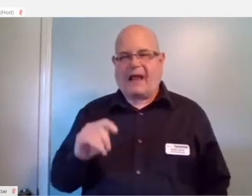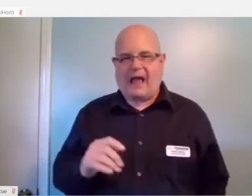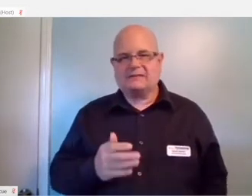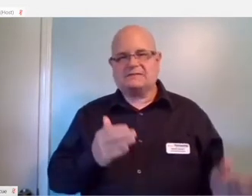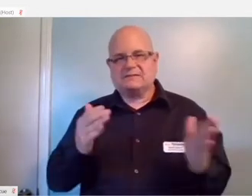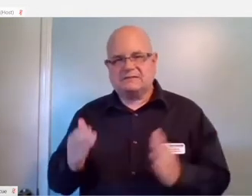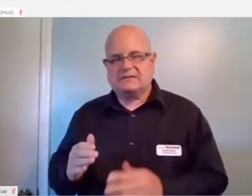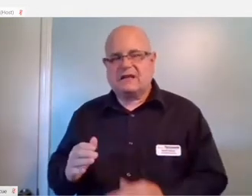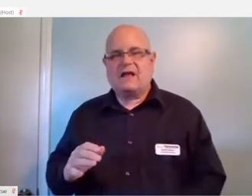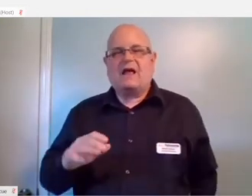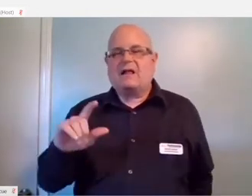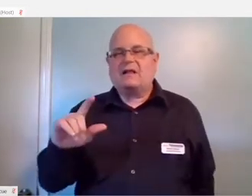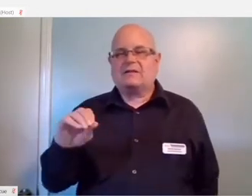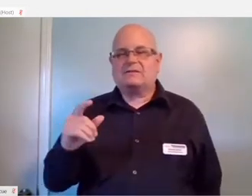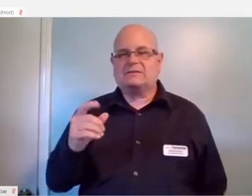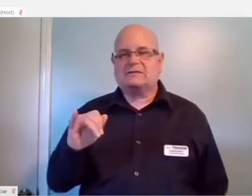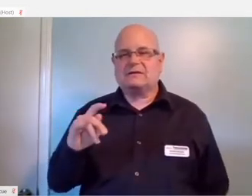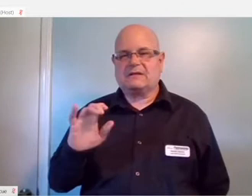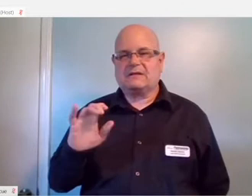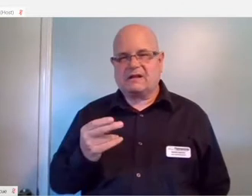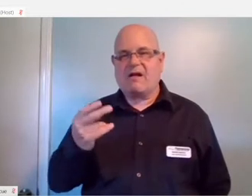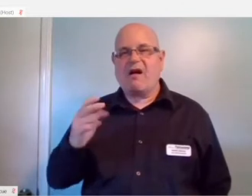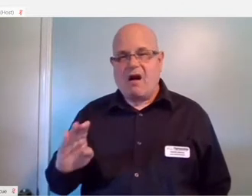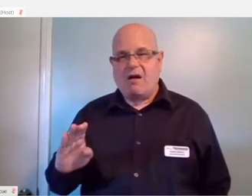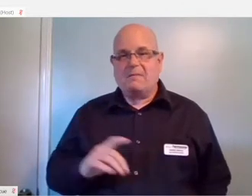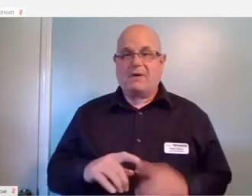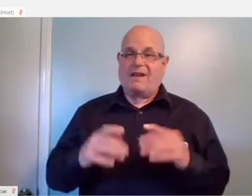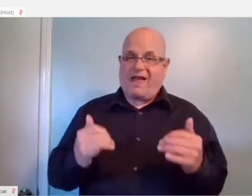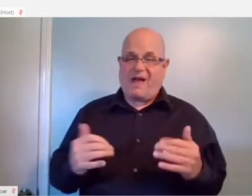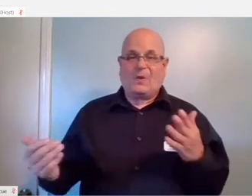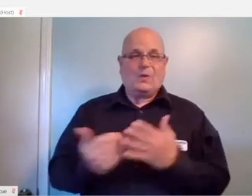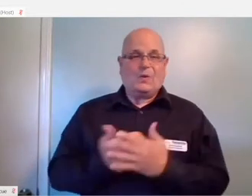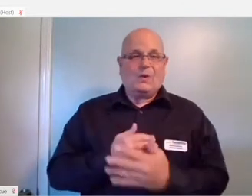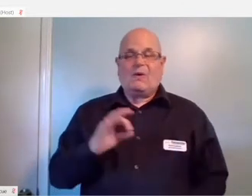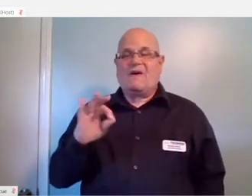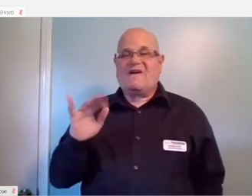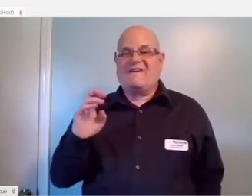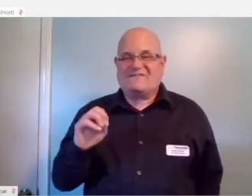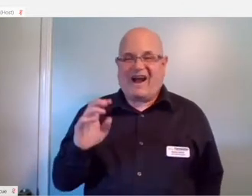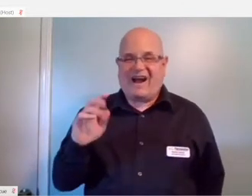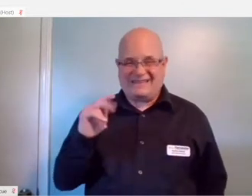However there's the fire TV cube that Amazon recently came out with.